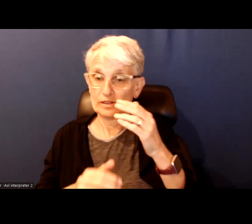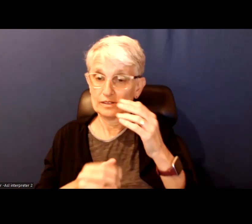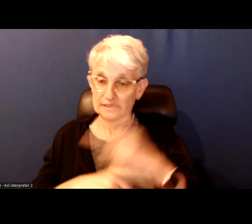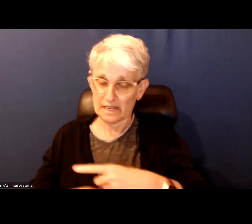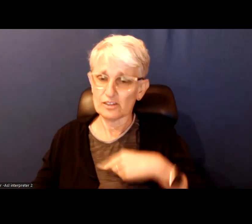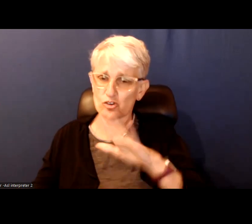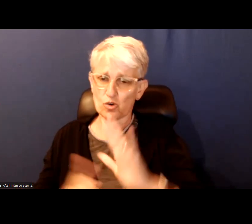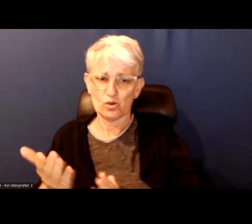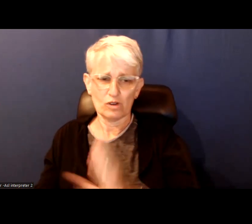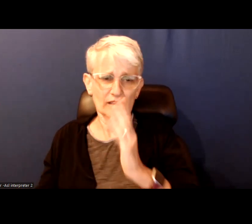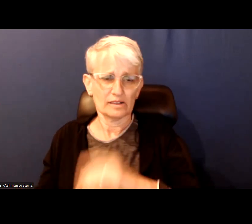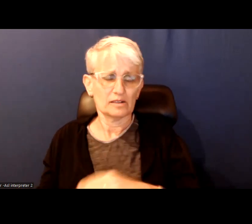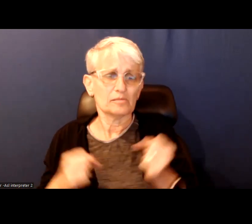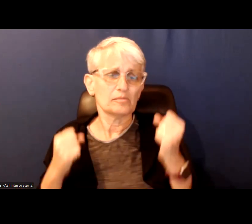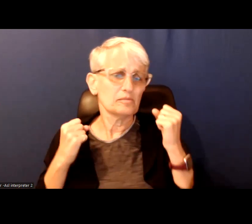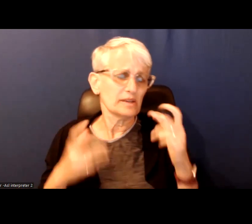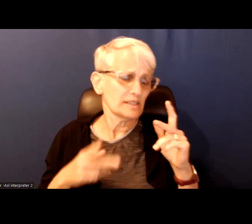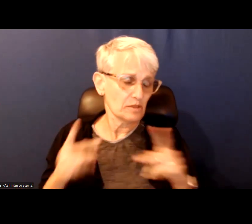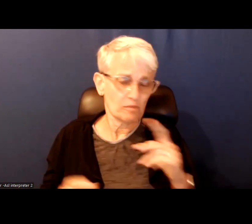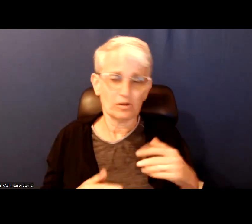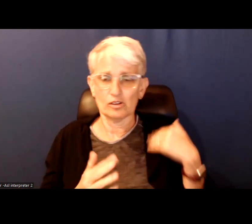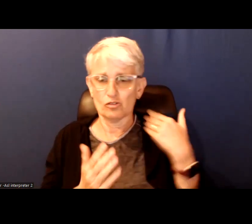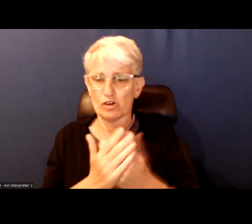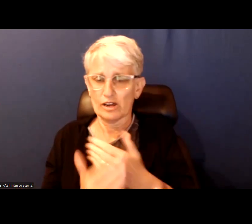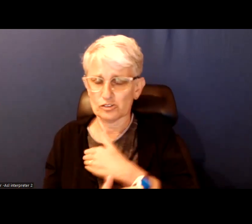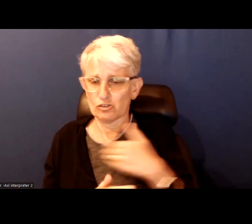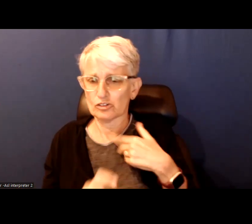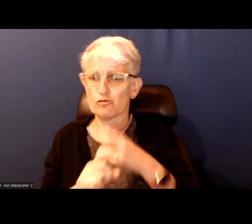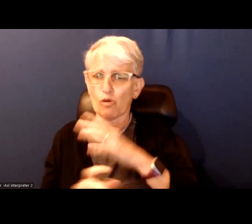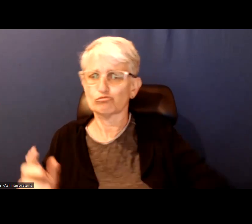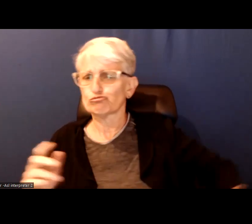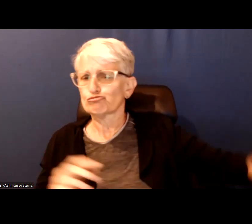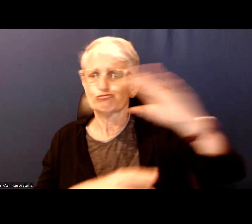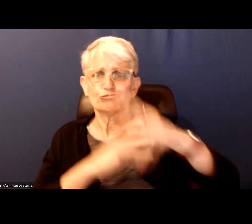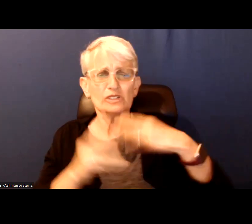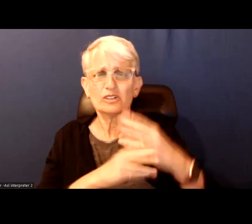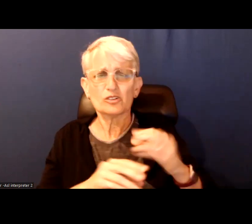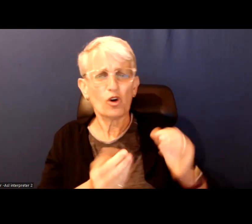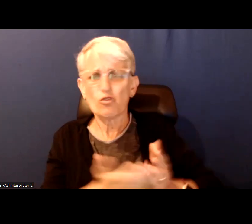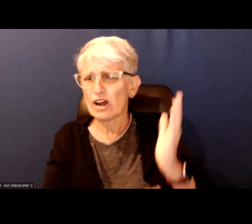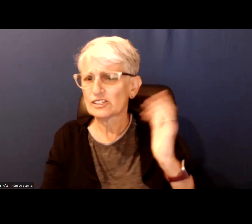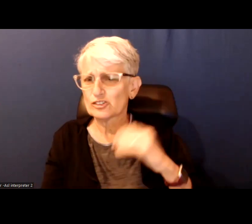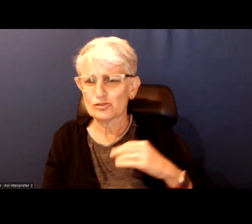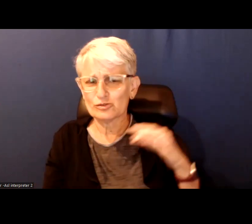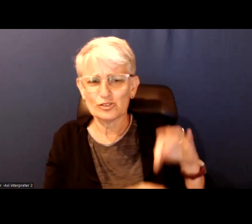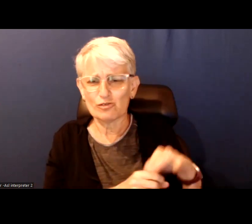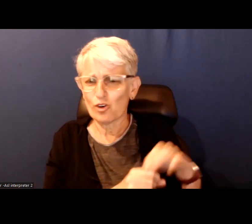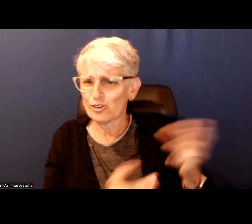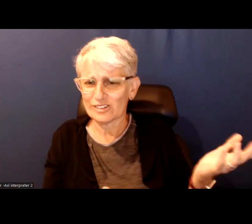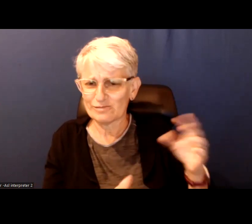We have so many people who have come to Toronto from around the world where they do not have easy access to free and fair vote.